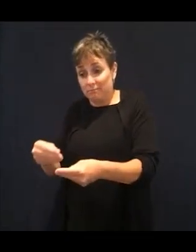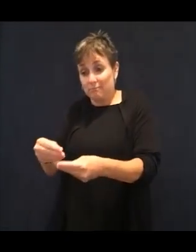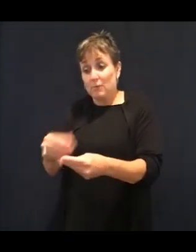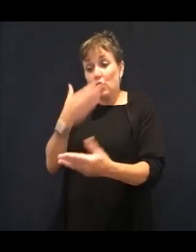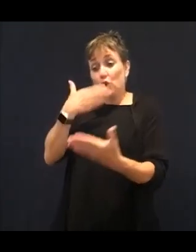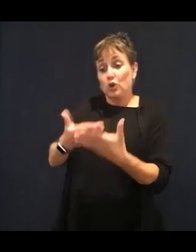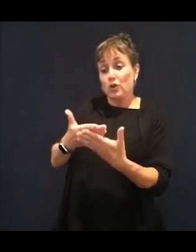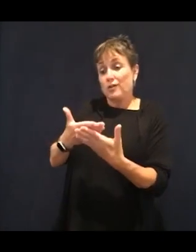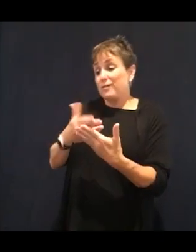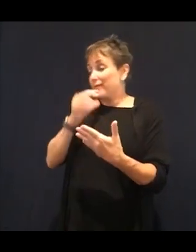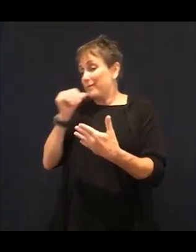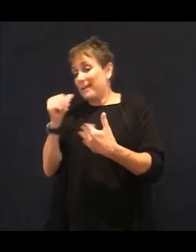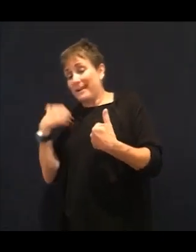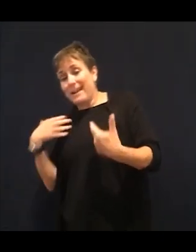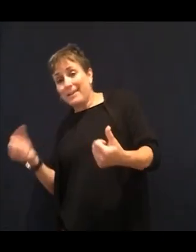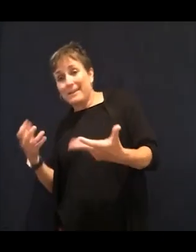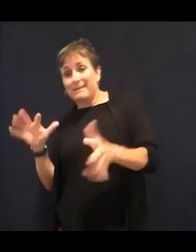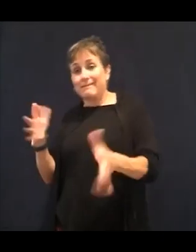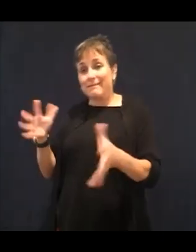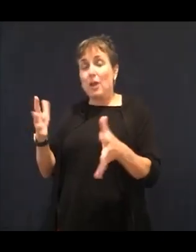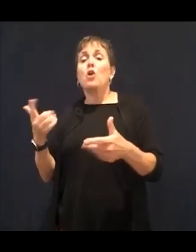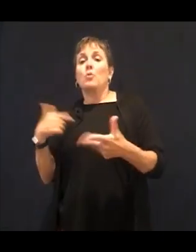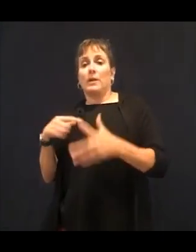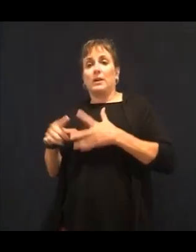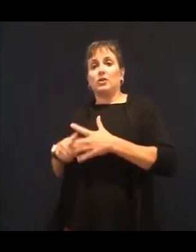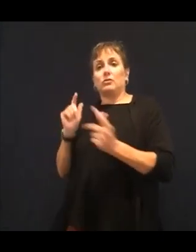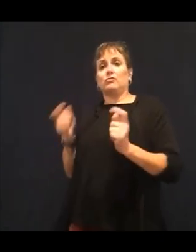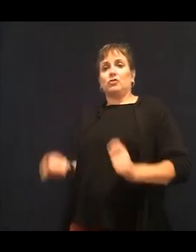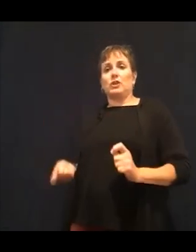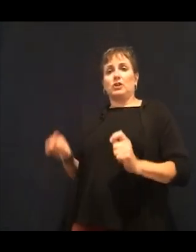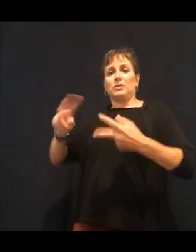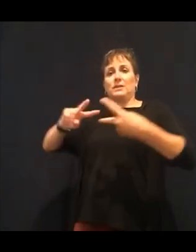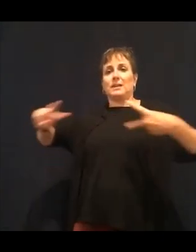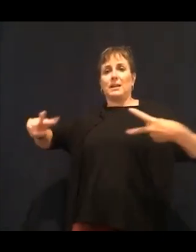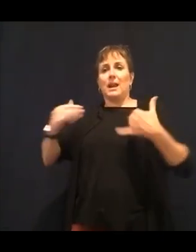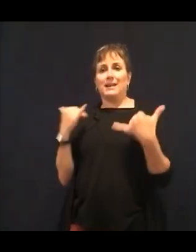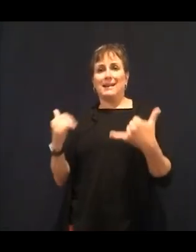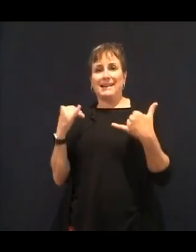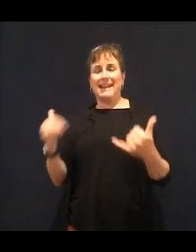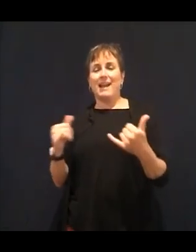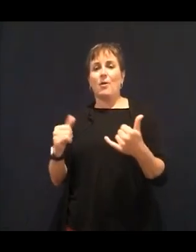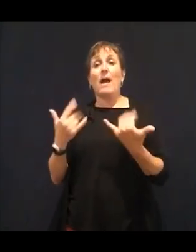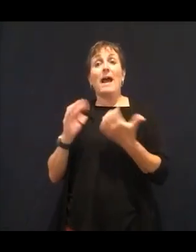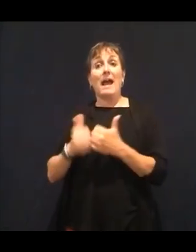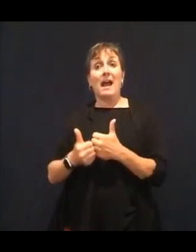our bodies proper foods. So teaching our little ones that they can